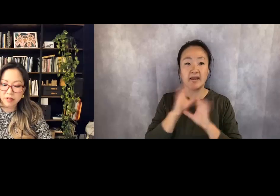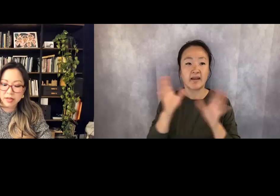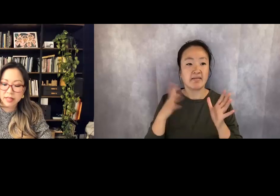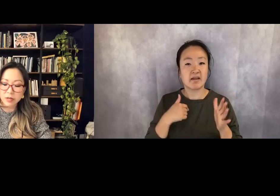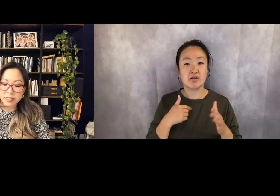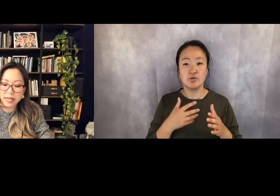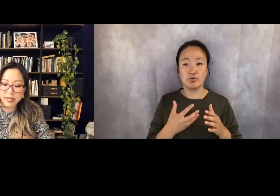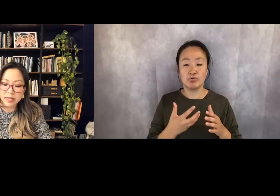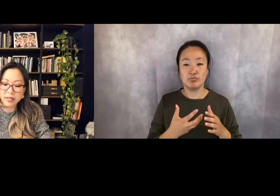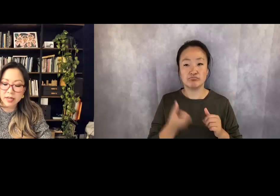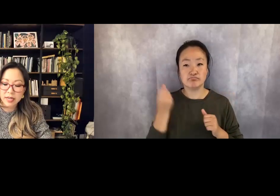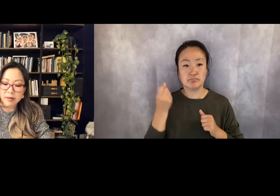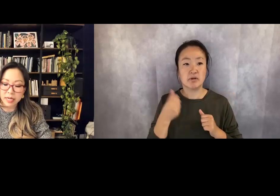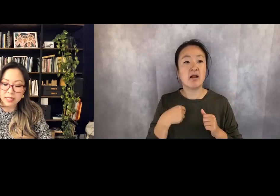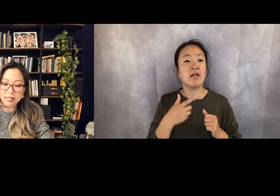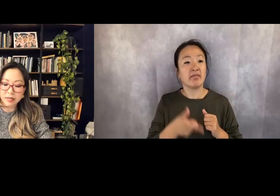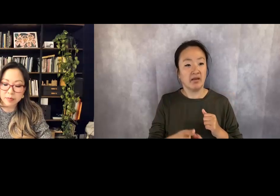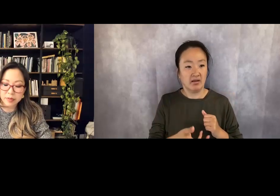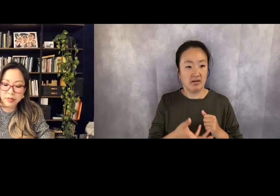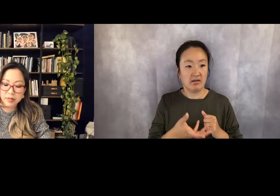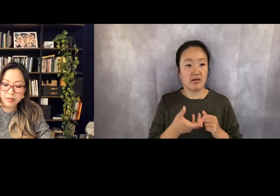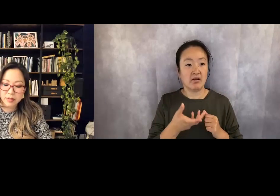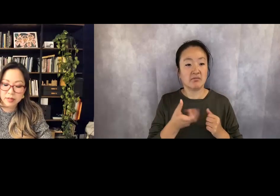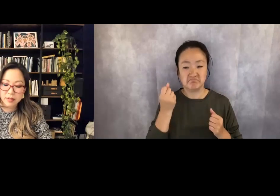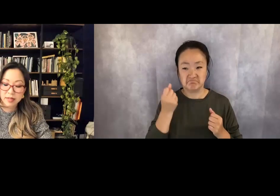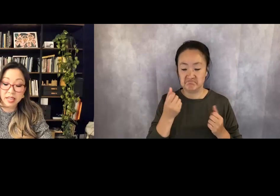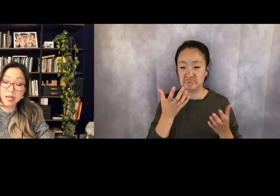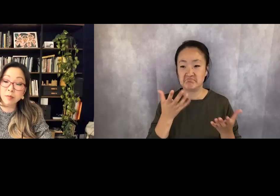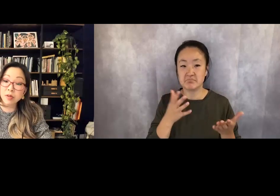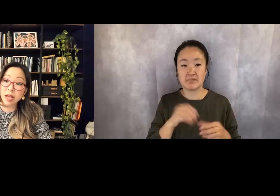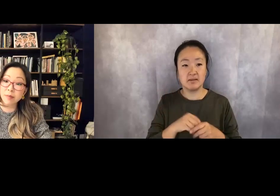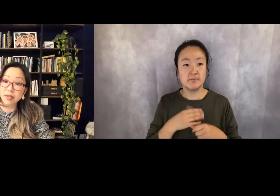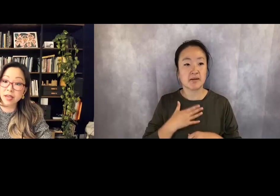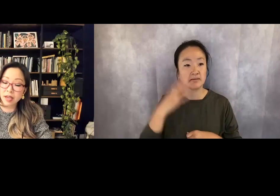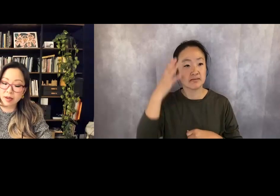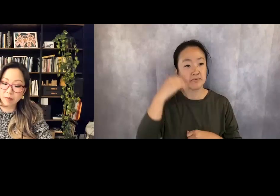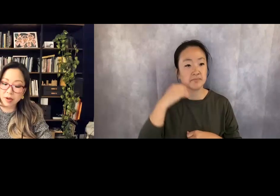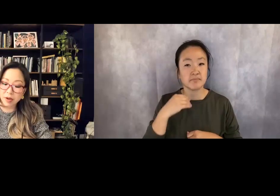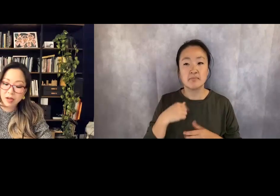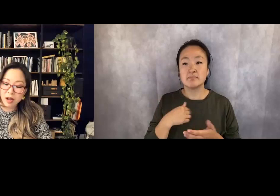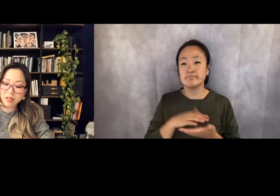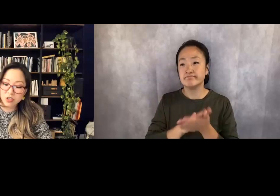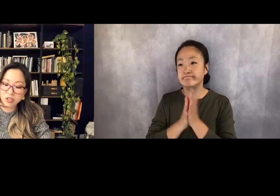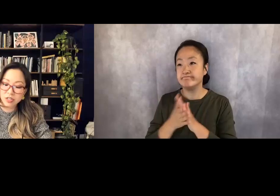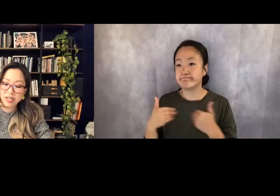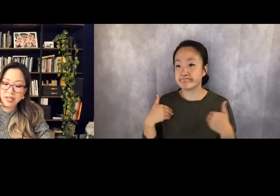They were taken in my sleep. The animal I became conjured